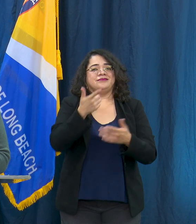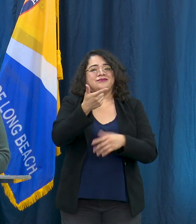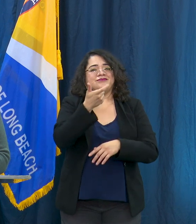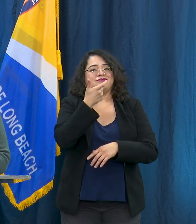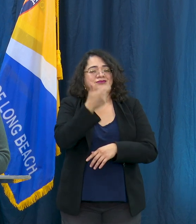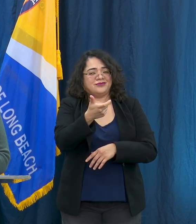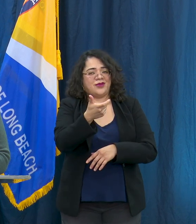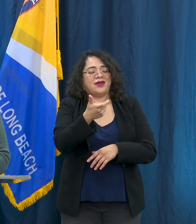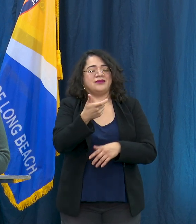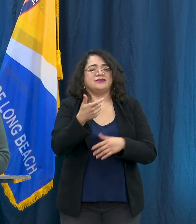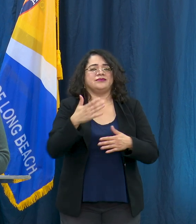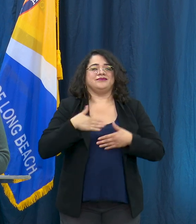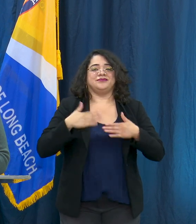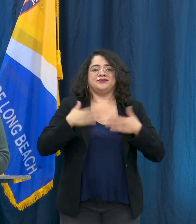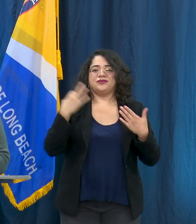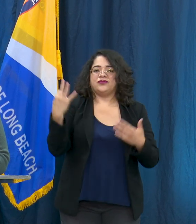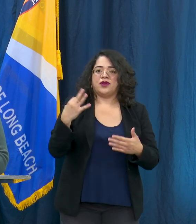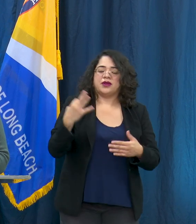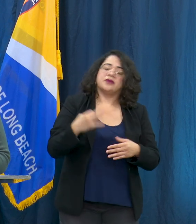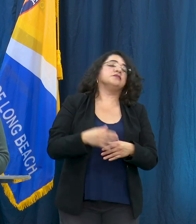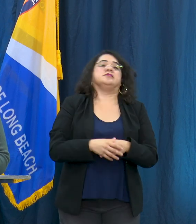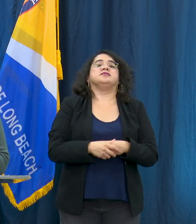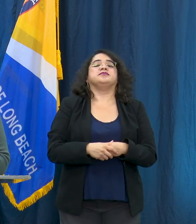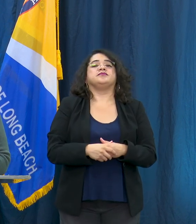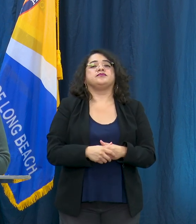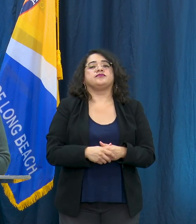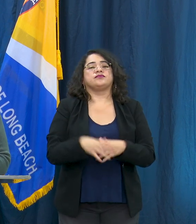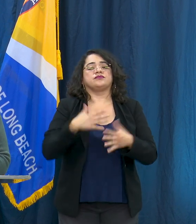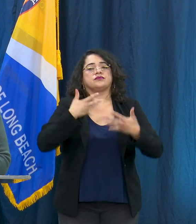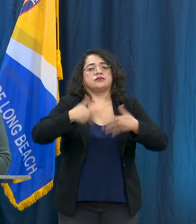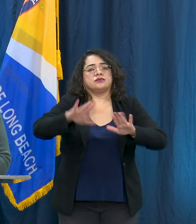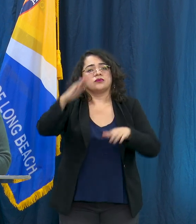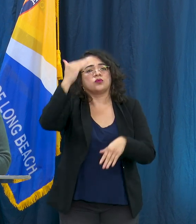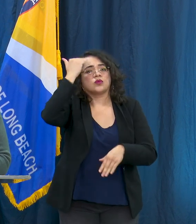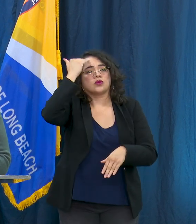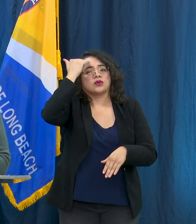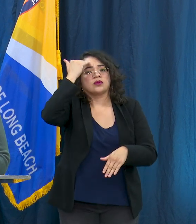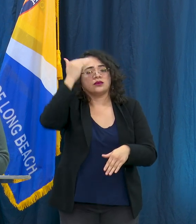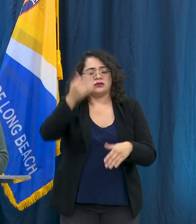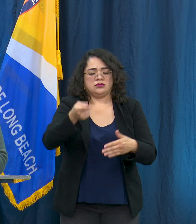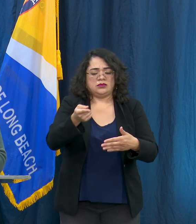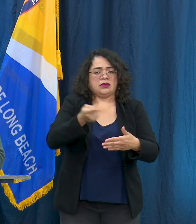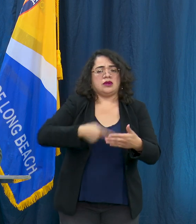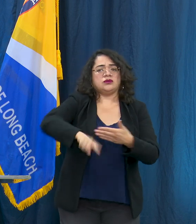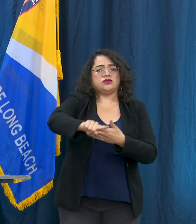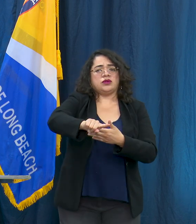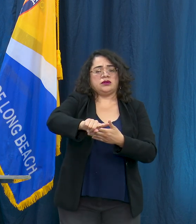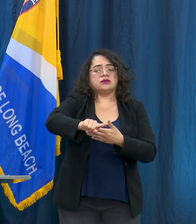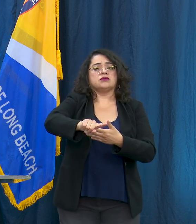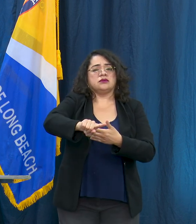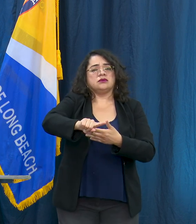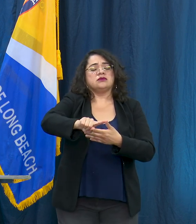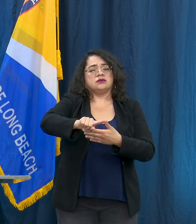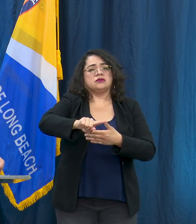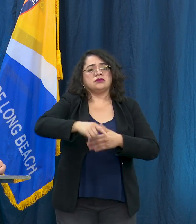queremos No Mas ViSalus que empezar no en la próxima semana nuestros session is